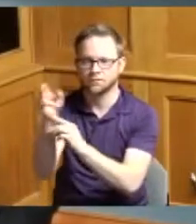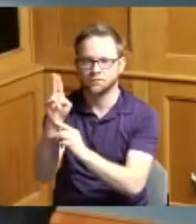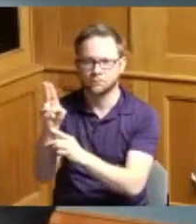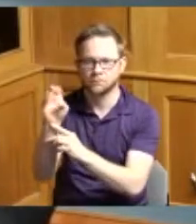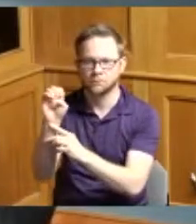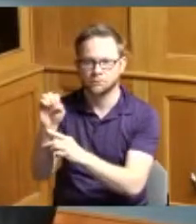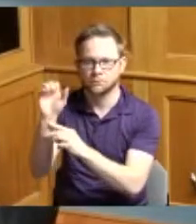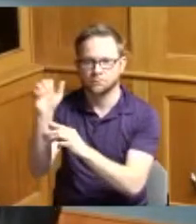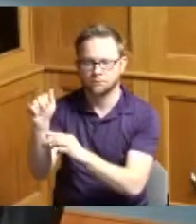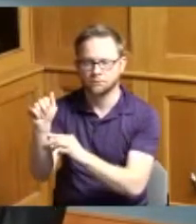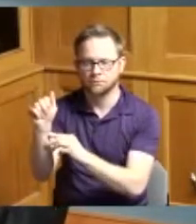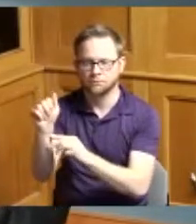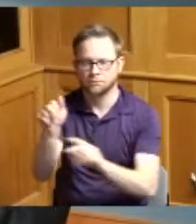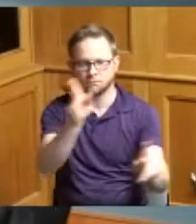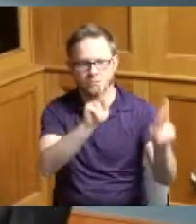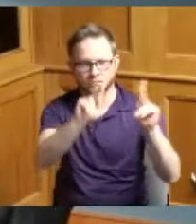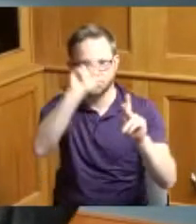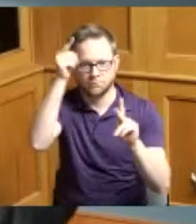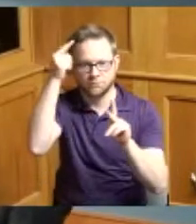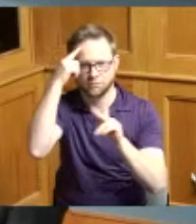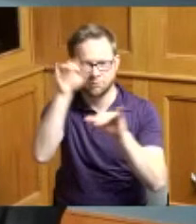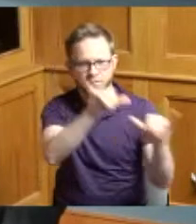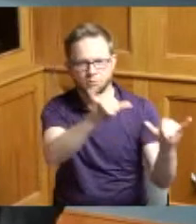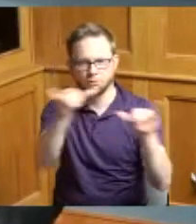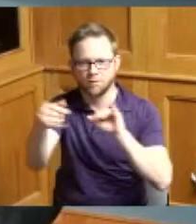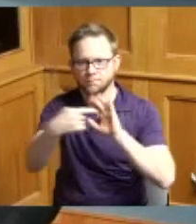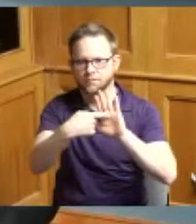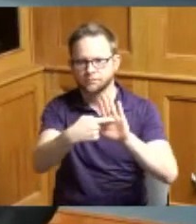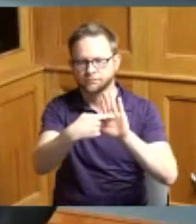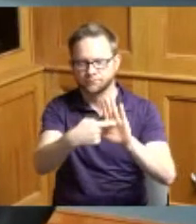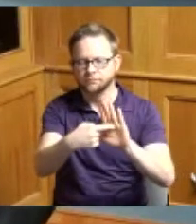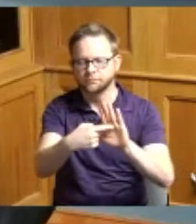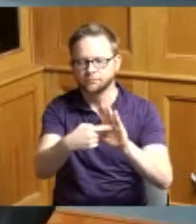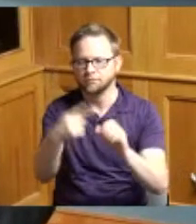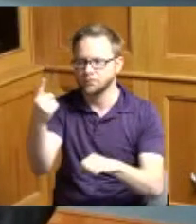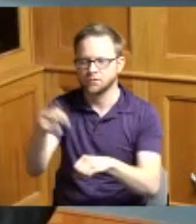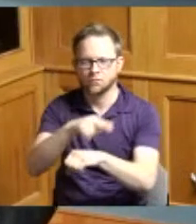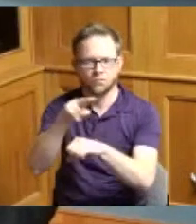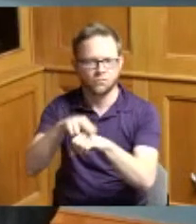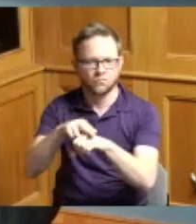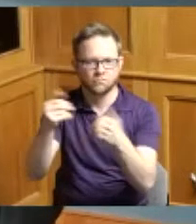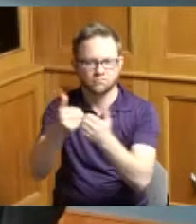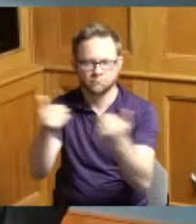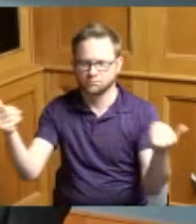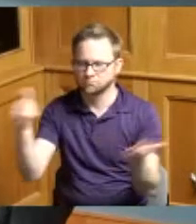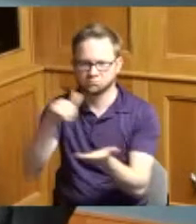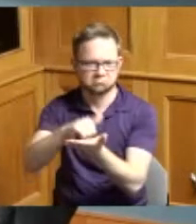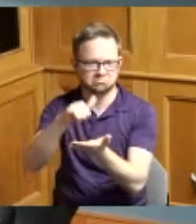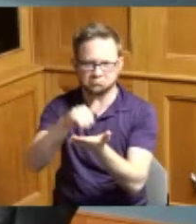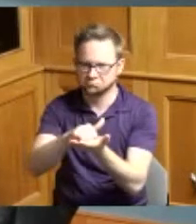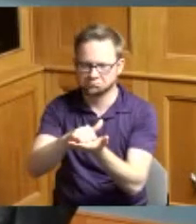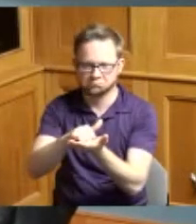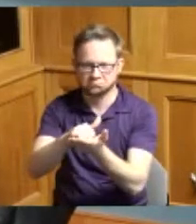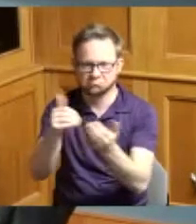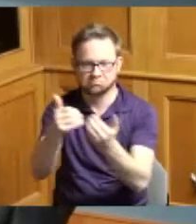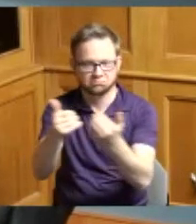of the United States of America and to the republic for which it stands one nation under God